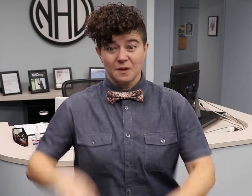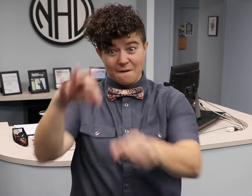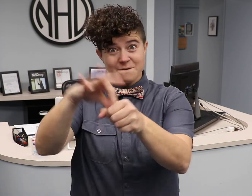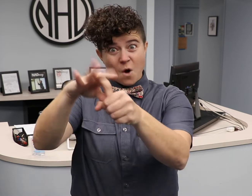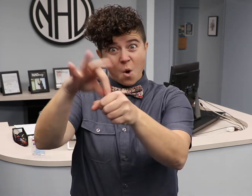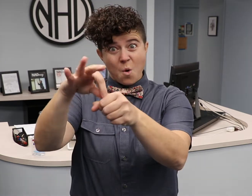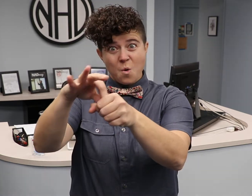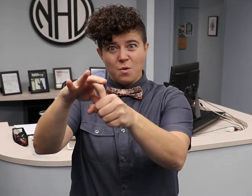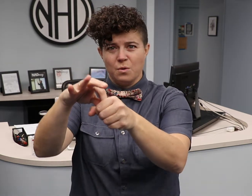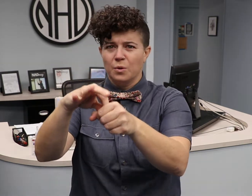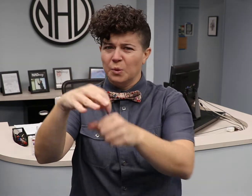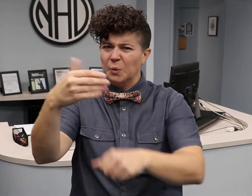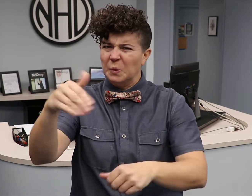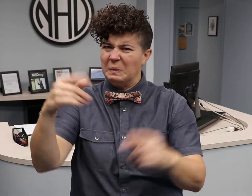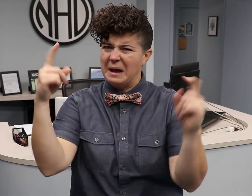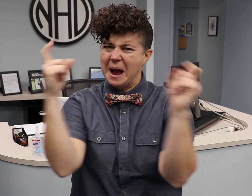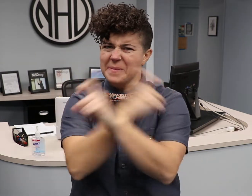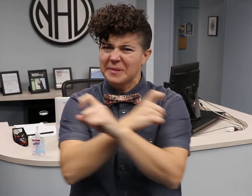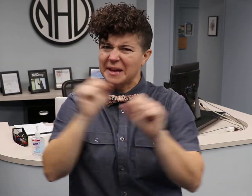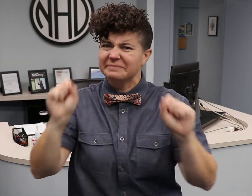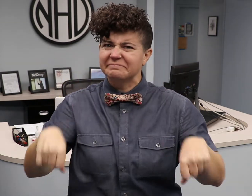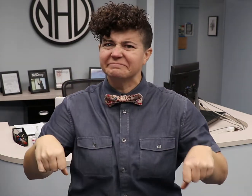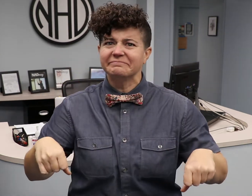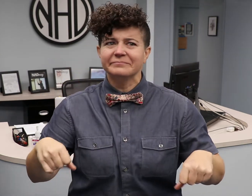Voting can be extremely complicated.